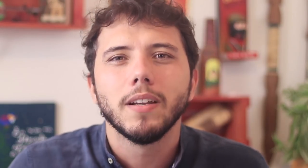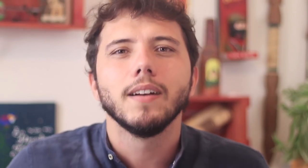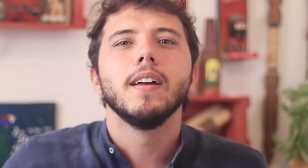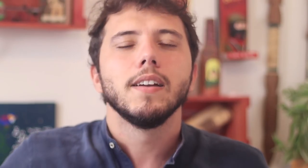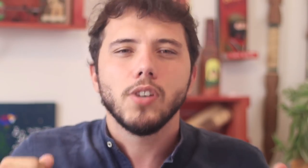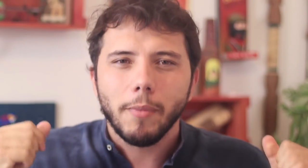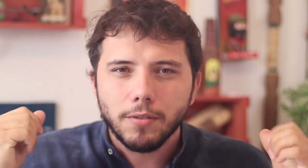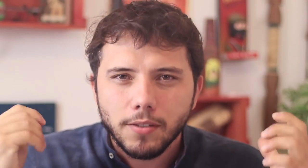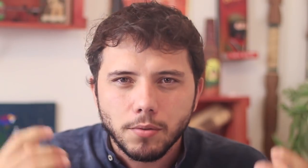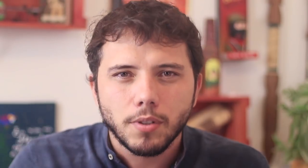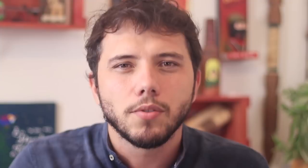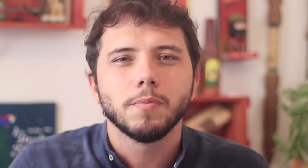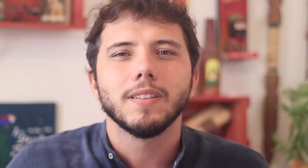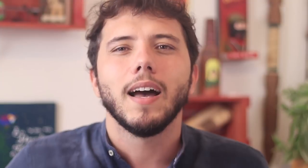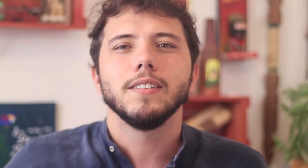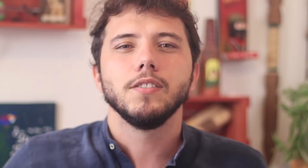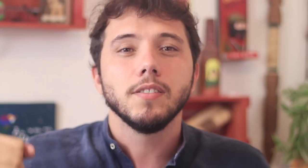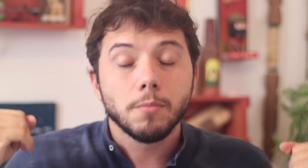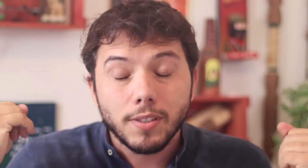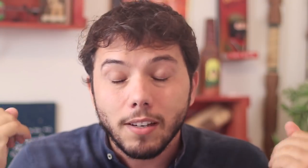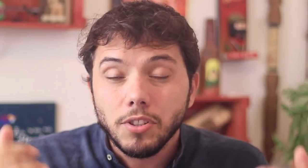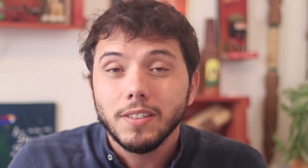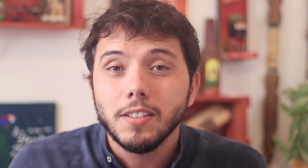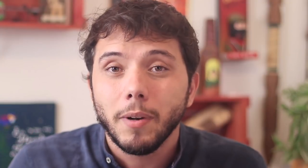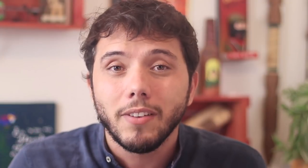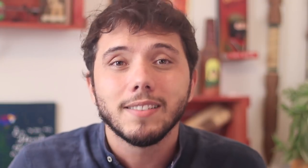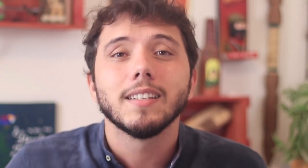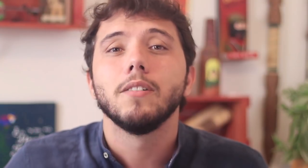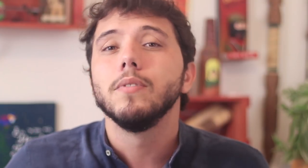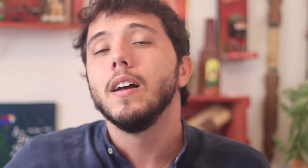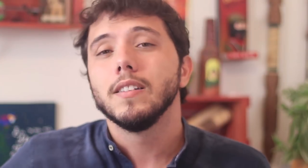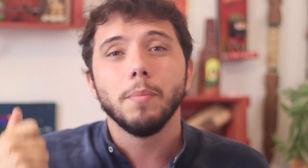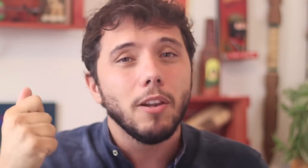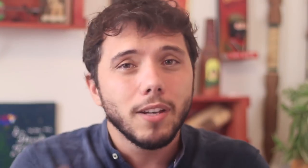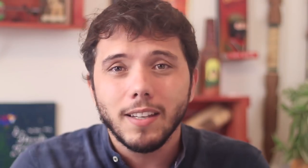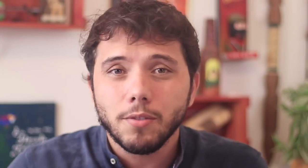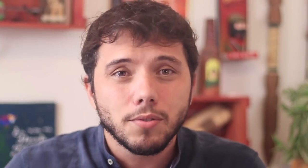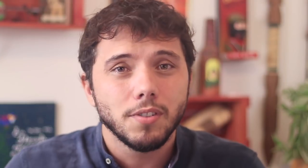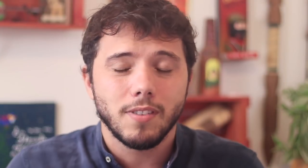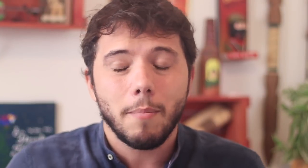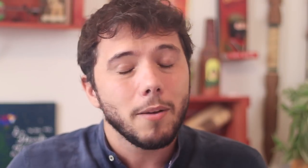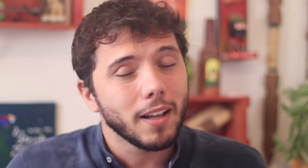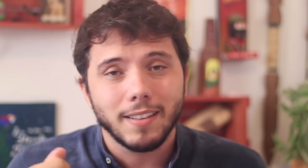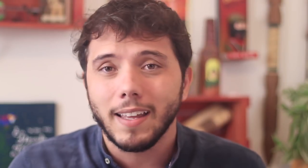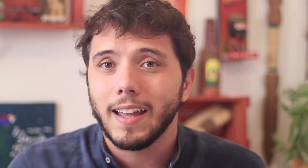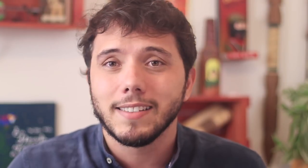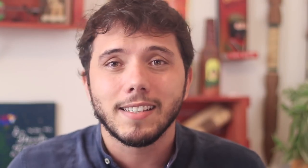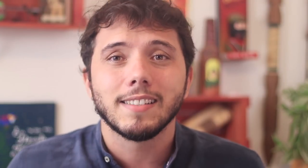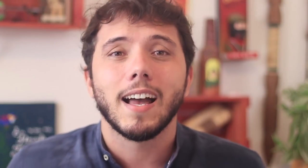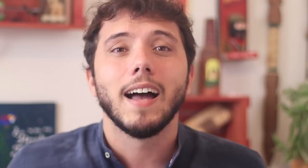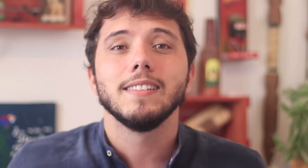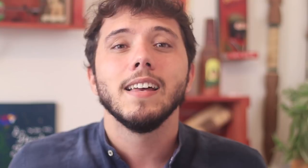increase hospital infrastructure, distribution of prevention items, improvement of work conditions for those in essential fields,